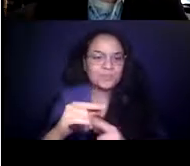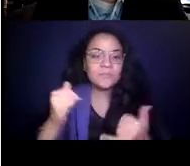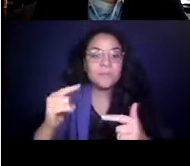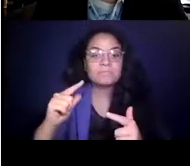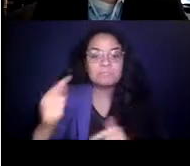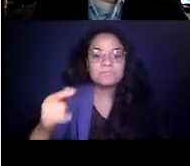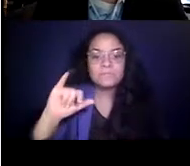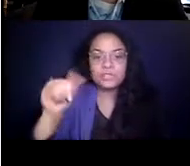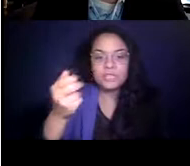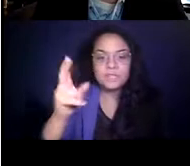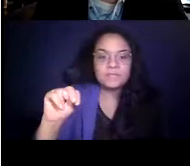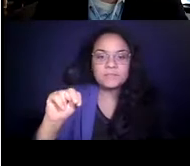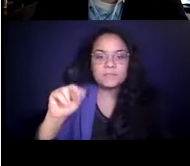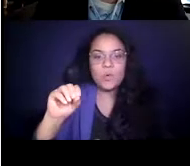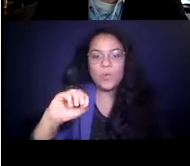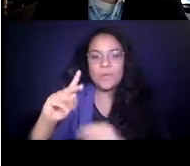14:46:20 >> Good afternoon, everyone.